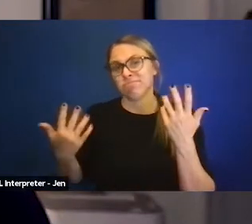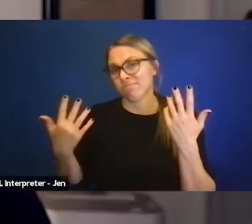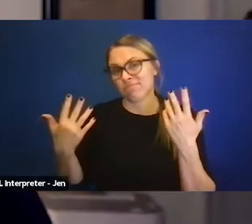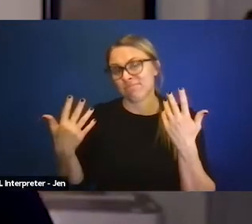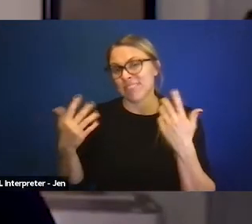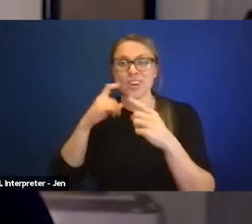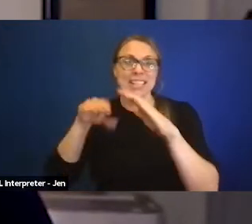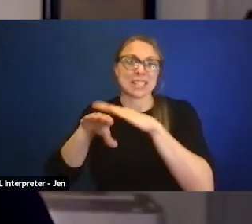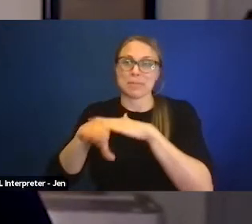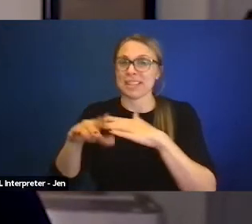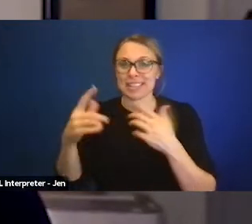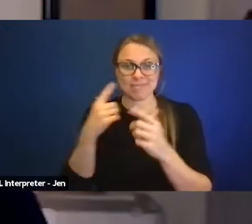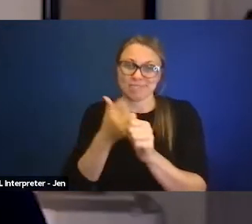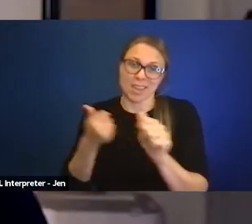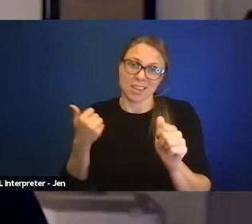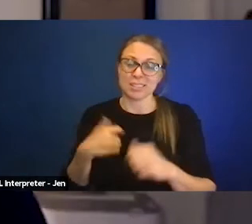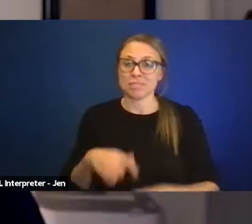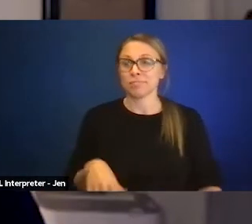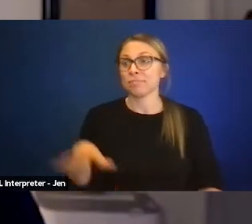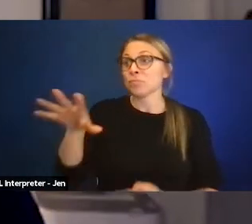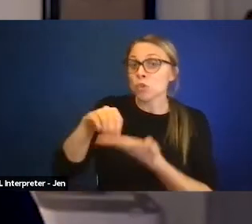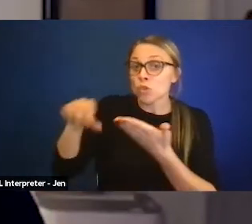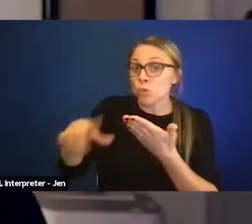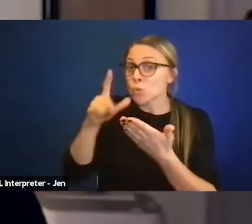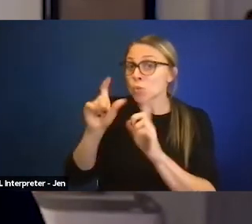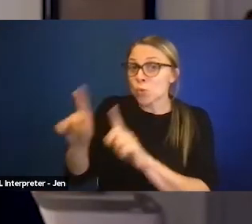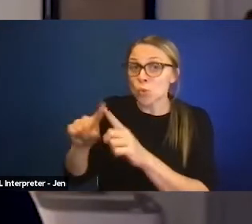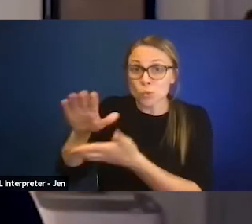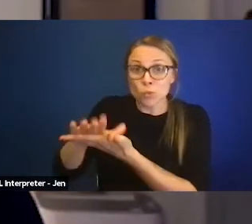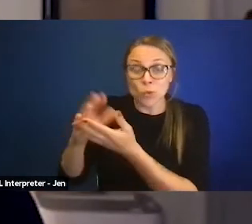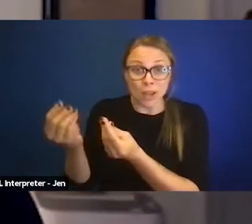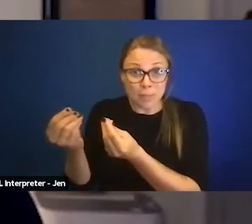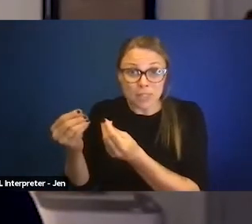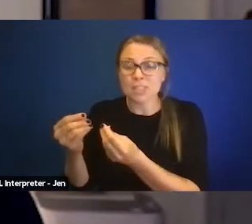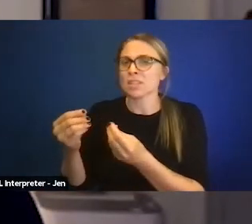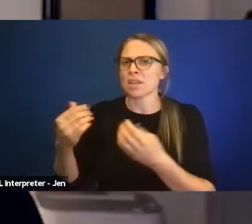students on campus with disabilities have difficulty organizing.